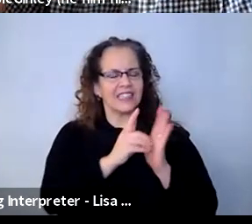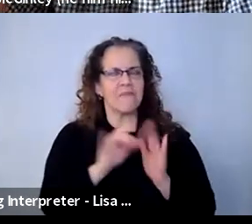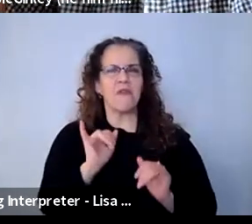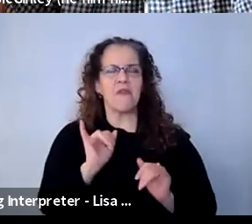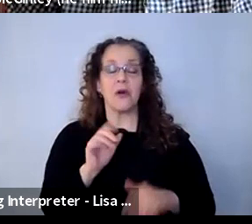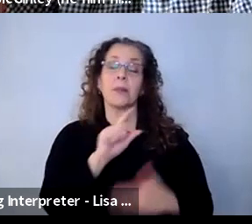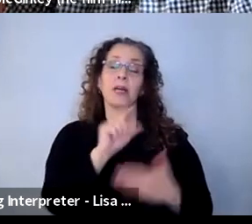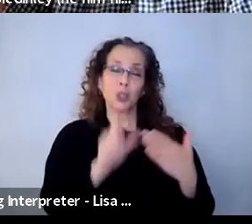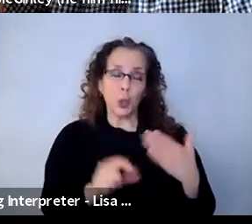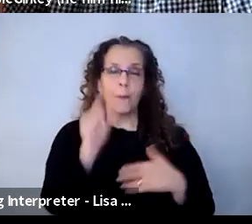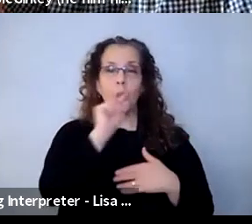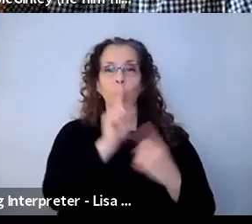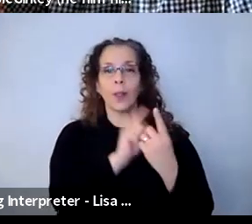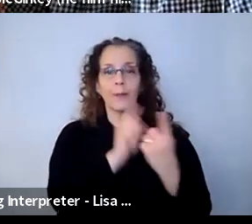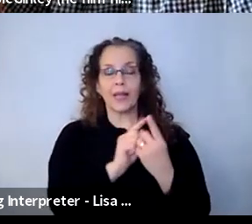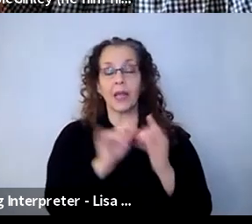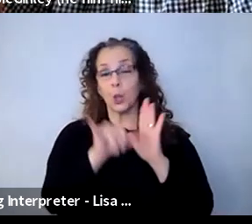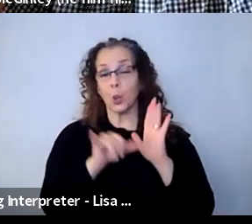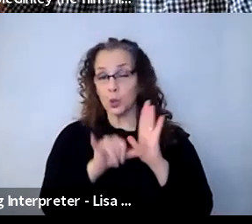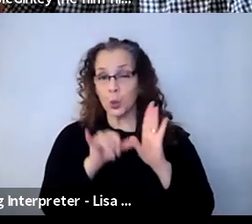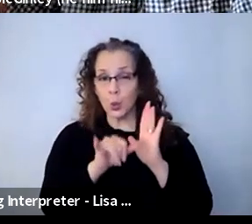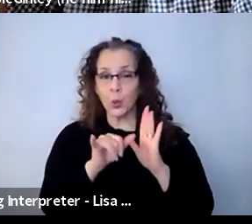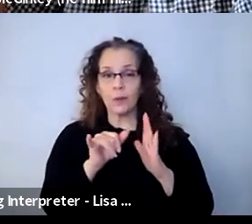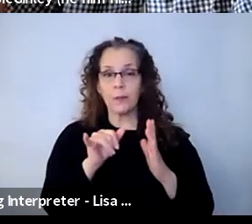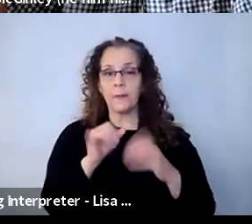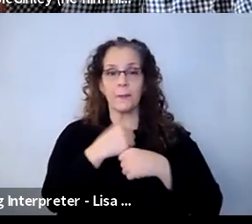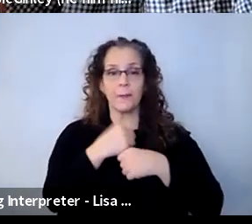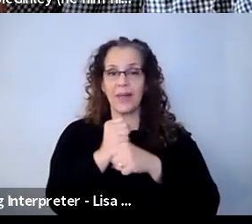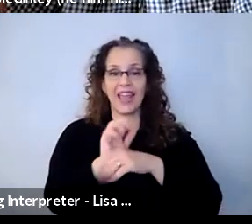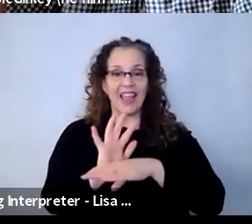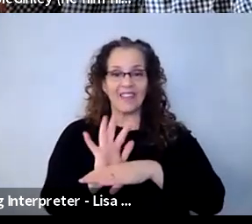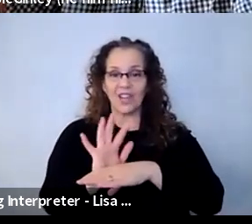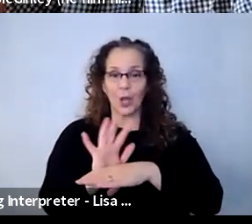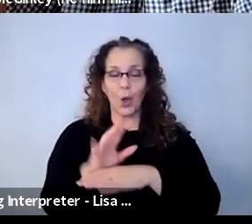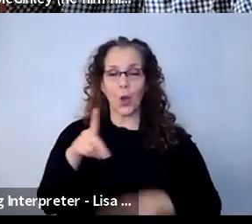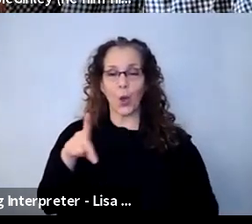Meet, YouTube, creating video tutorials, Padlet, whiteboard on